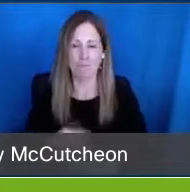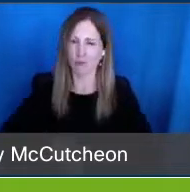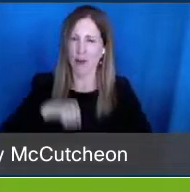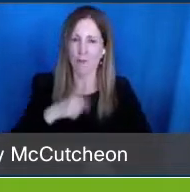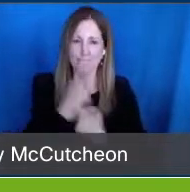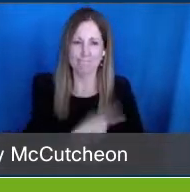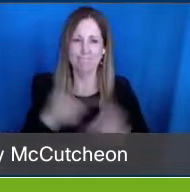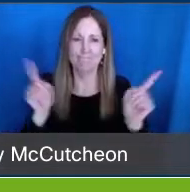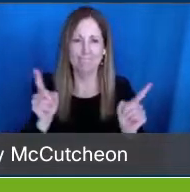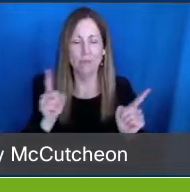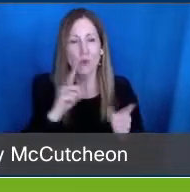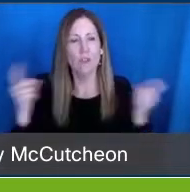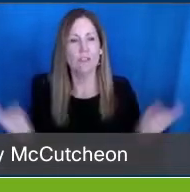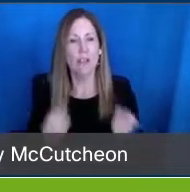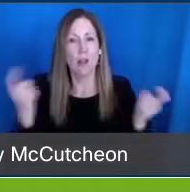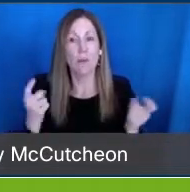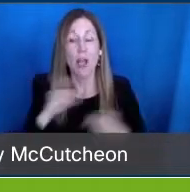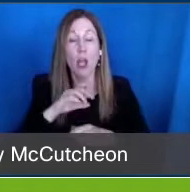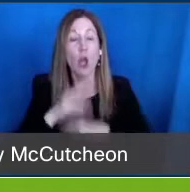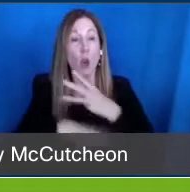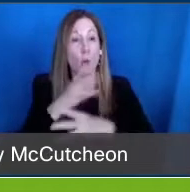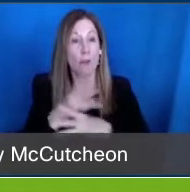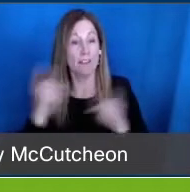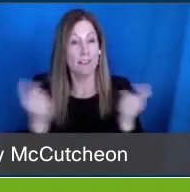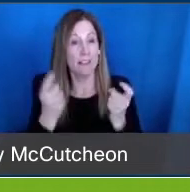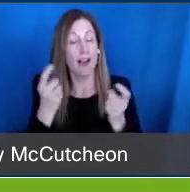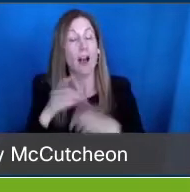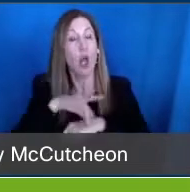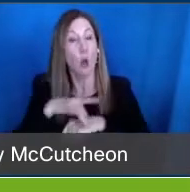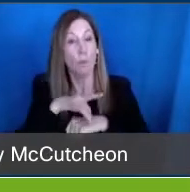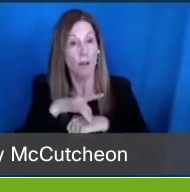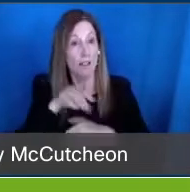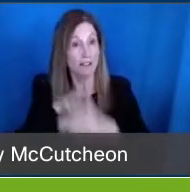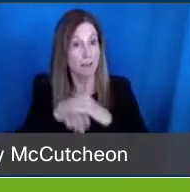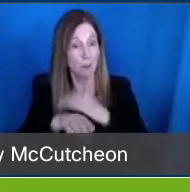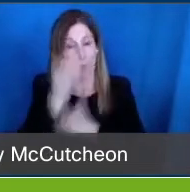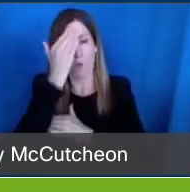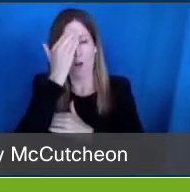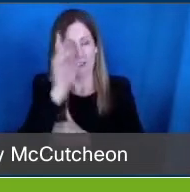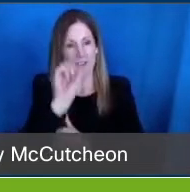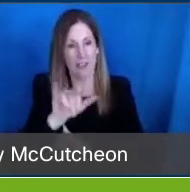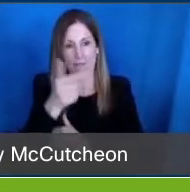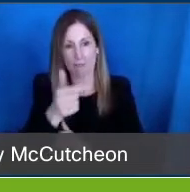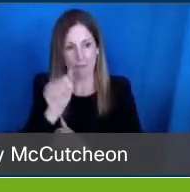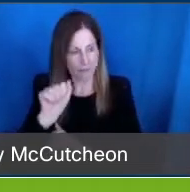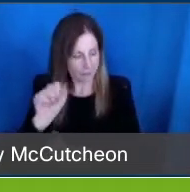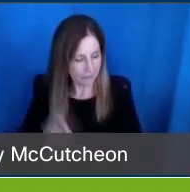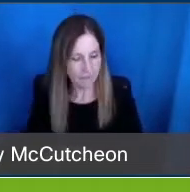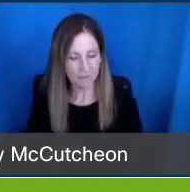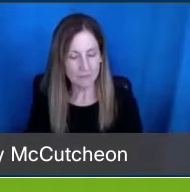Global Accessibility Awareness Day. The governor issued this proclamation to recognize how important digital accessibility is,